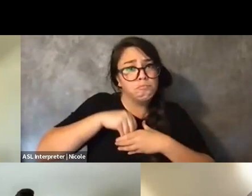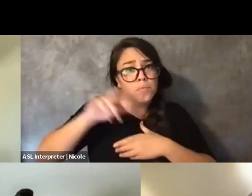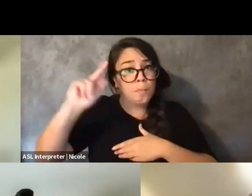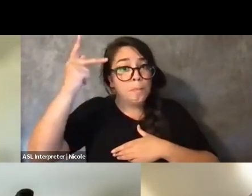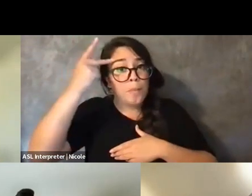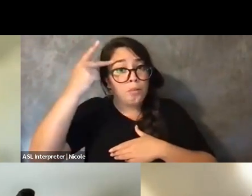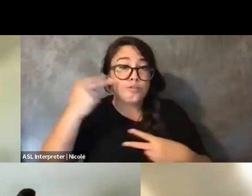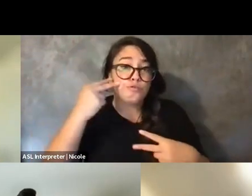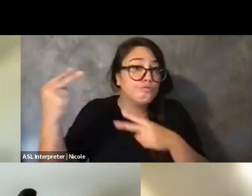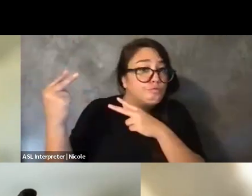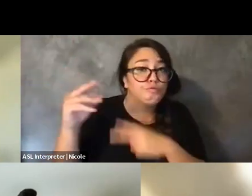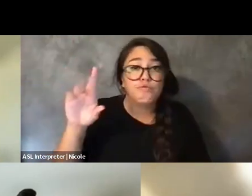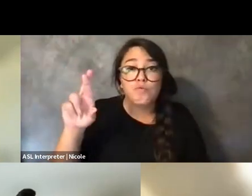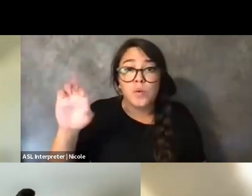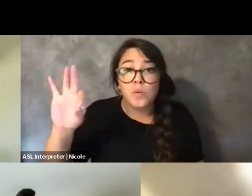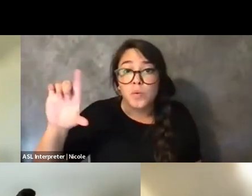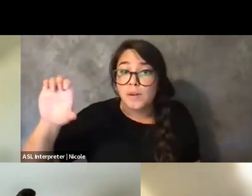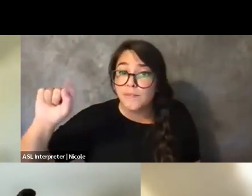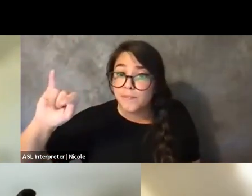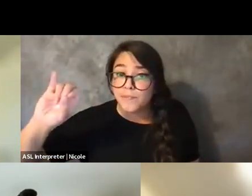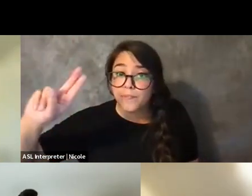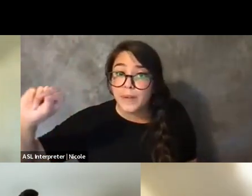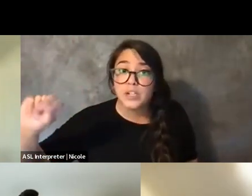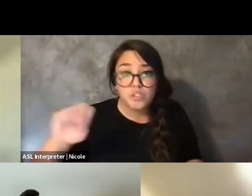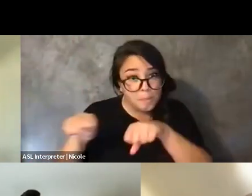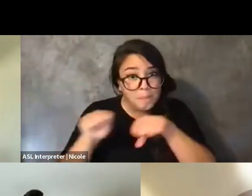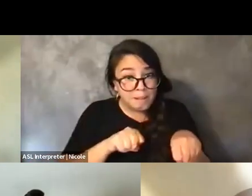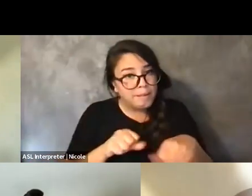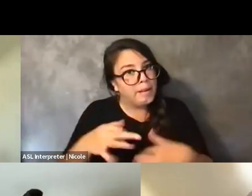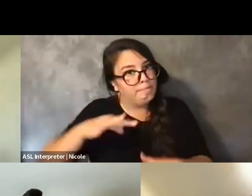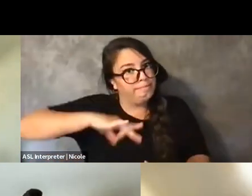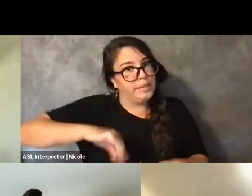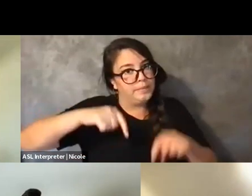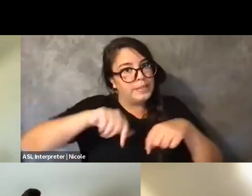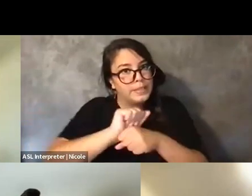And that's what I was going to say is that this work never ends.